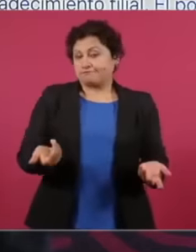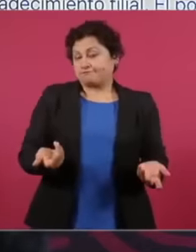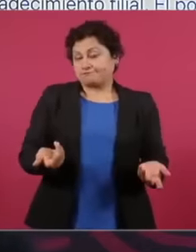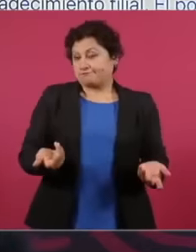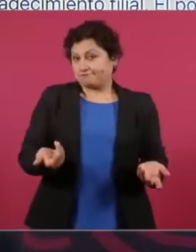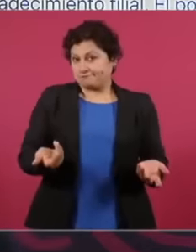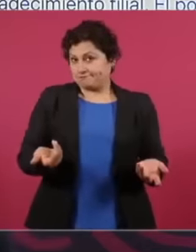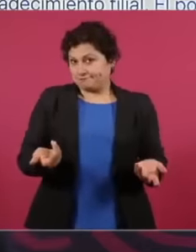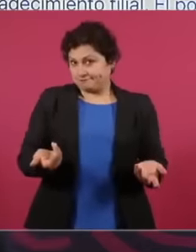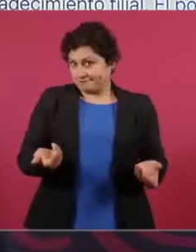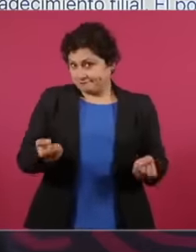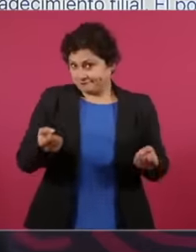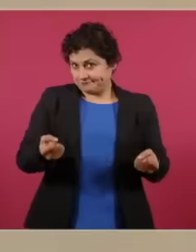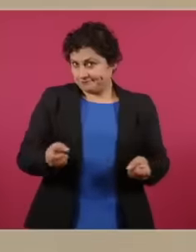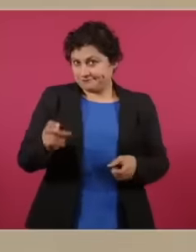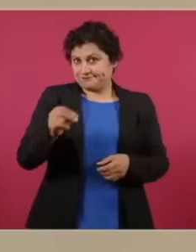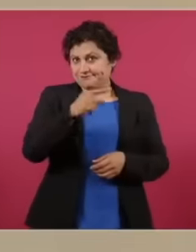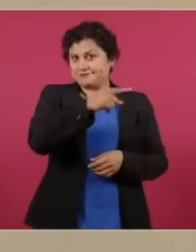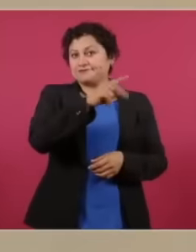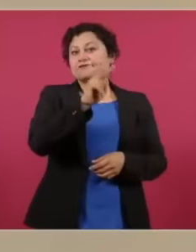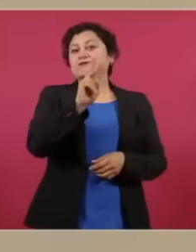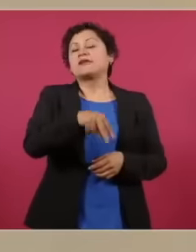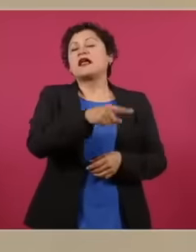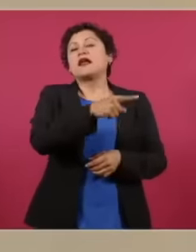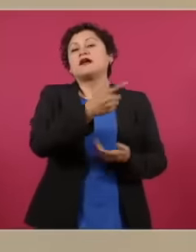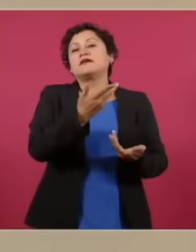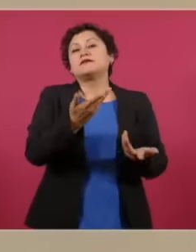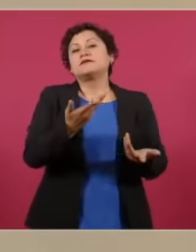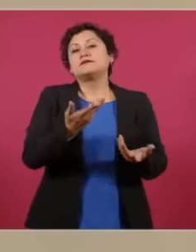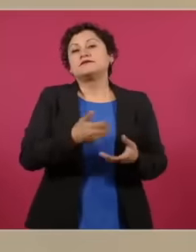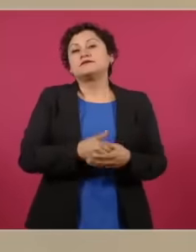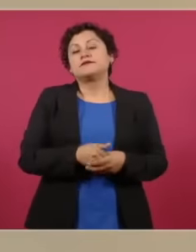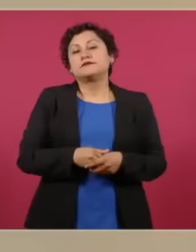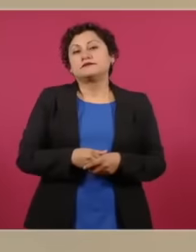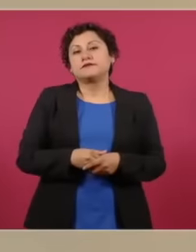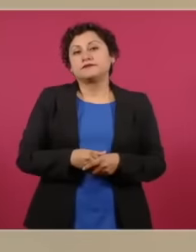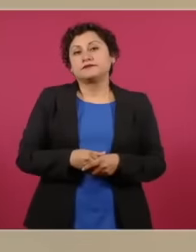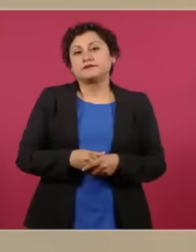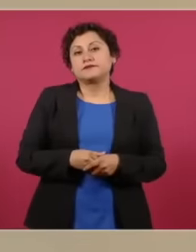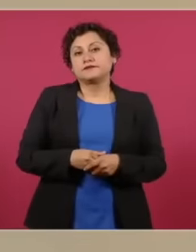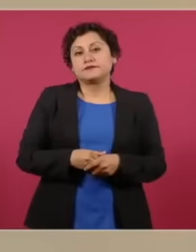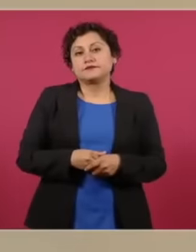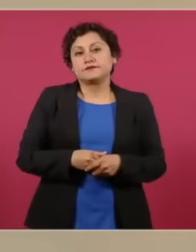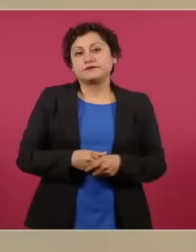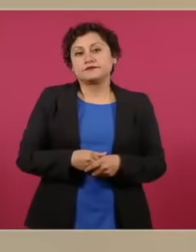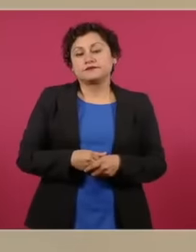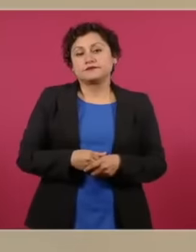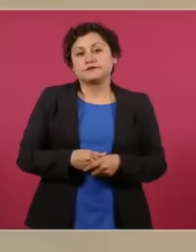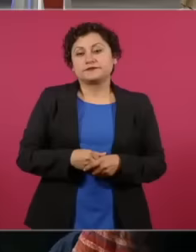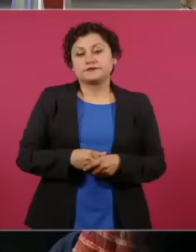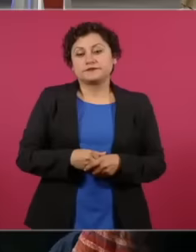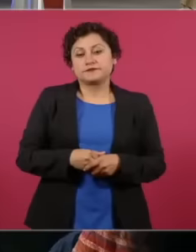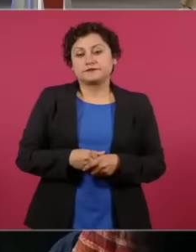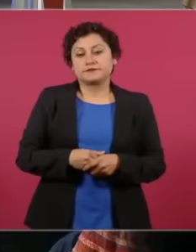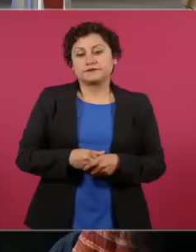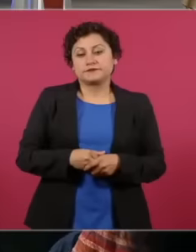his approach